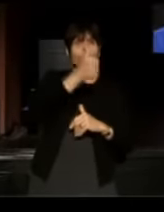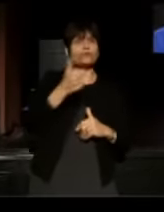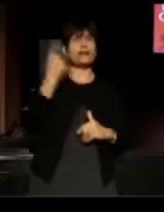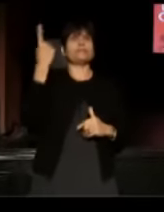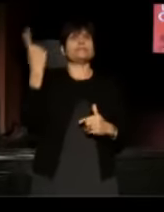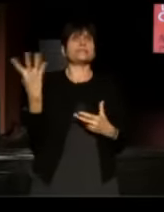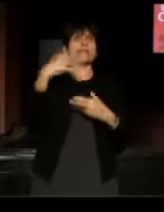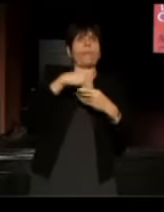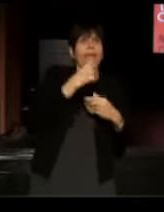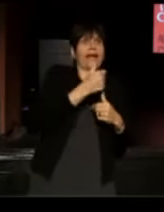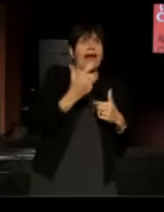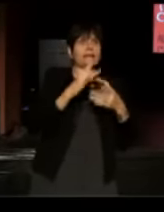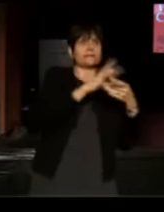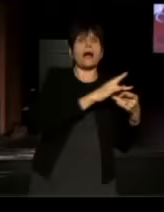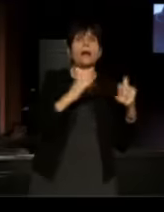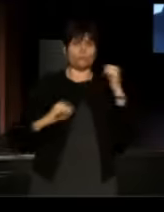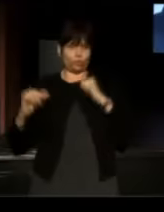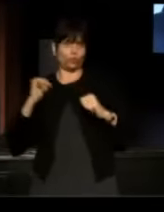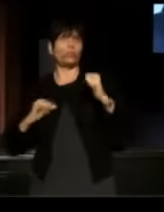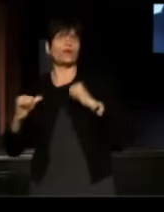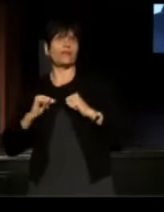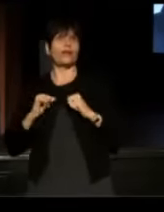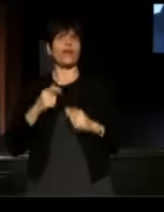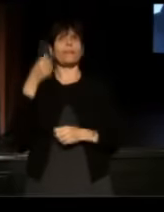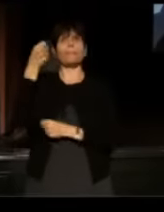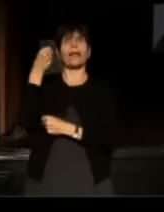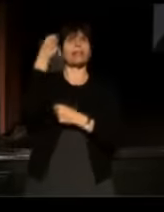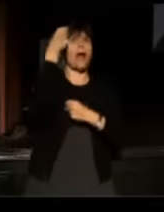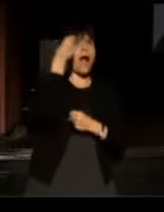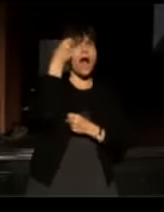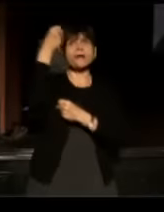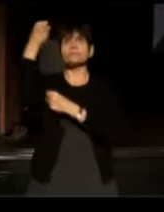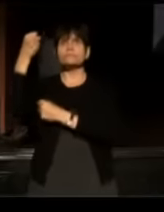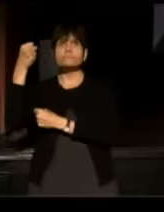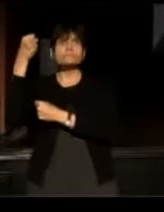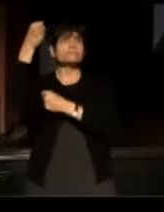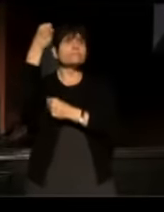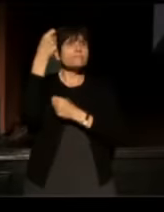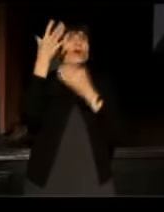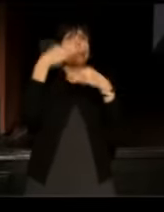(man) I'm doing theatre on the picket line. Is it worth dying for?